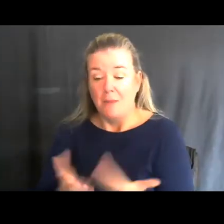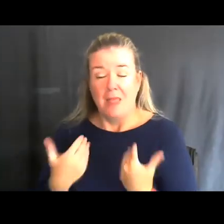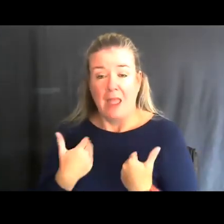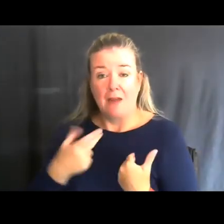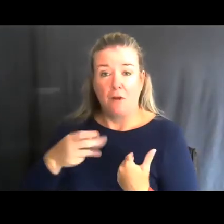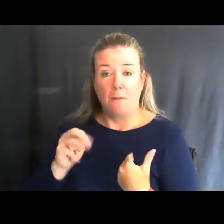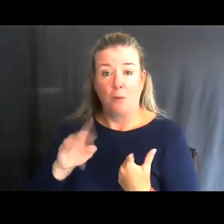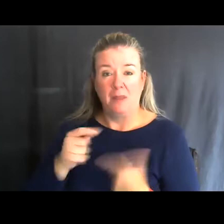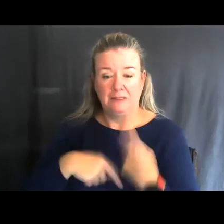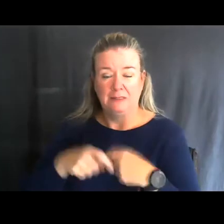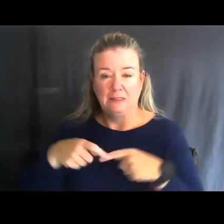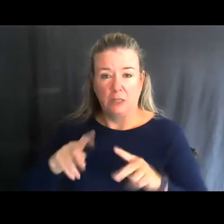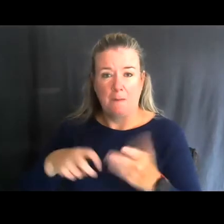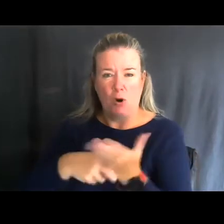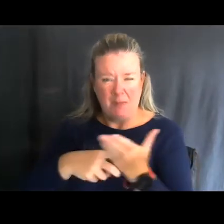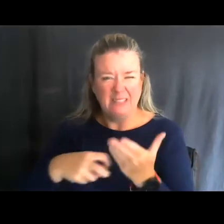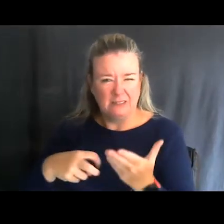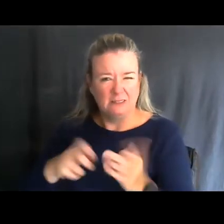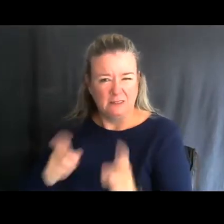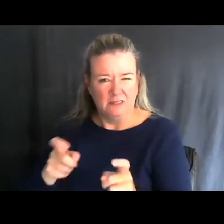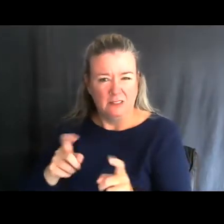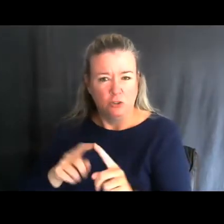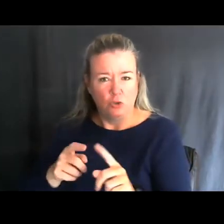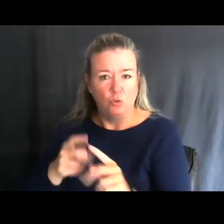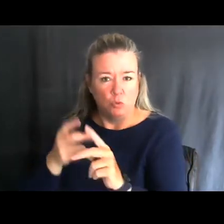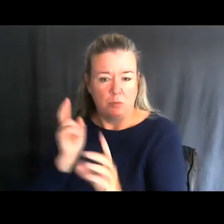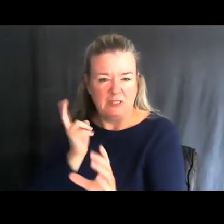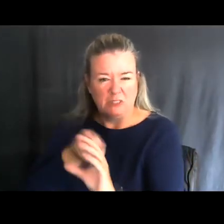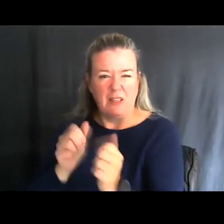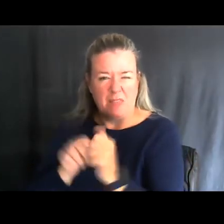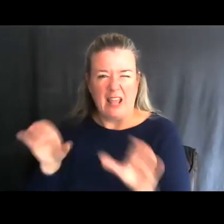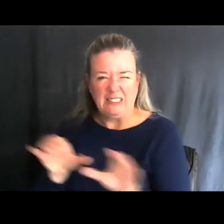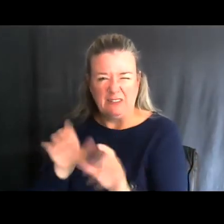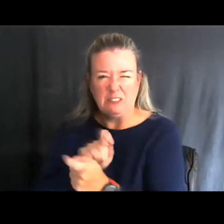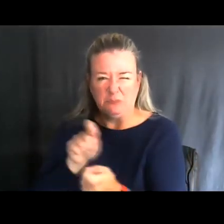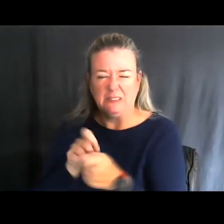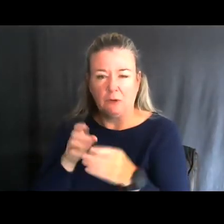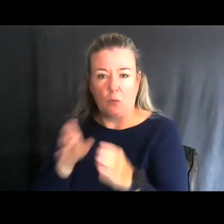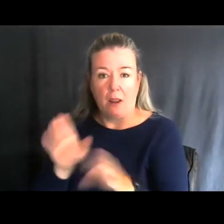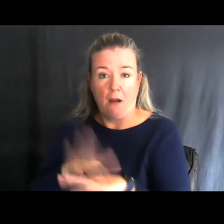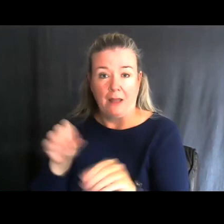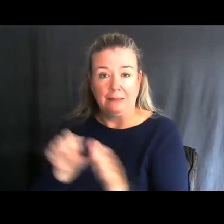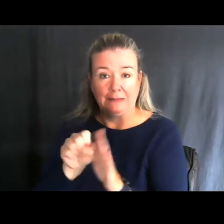that's right for you to allow you to participate in an activity in a certain way on state land.